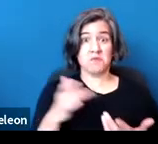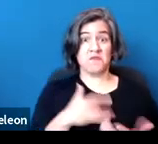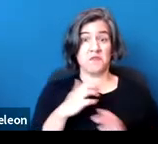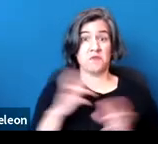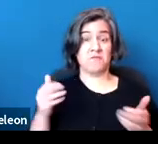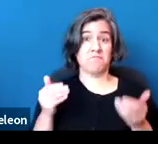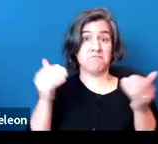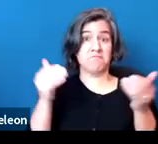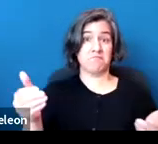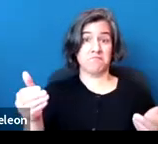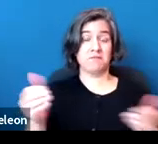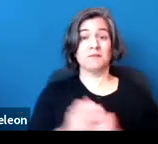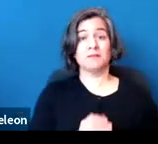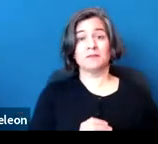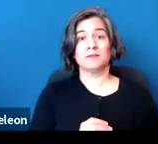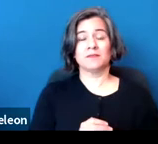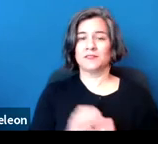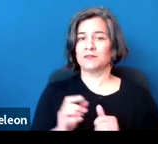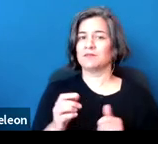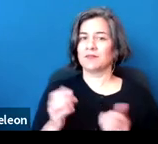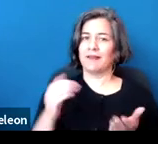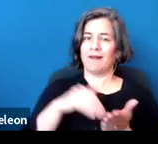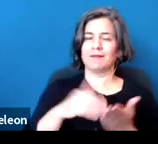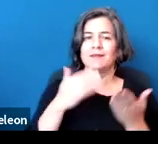I wanted to say thank you for joining us today.